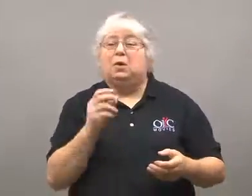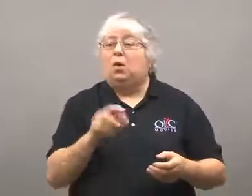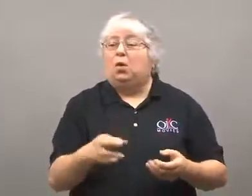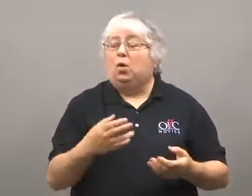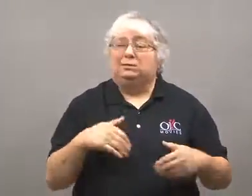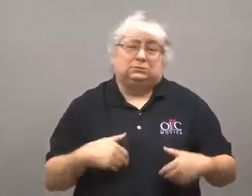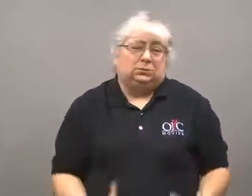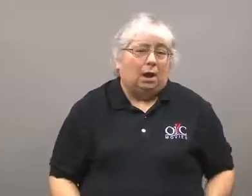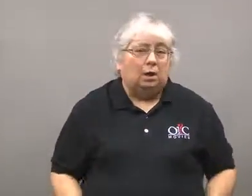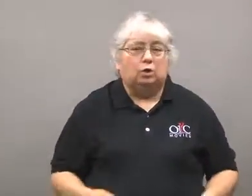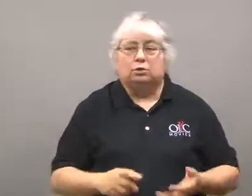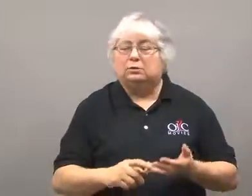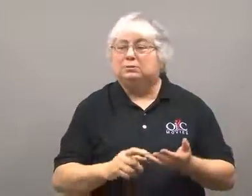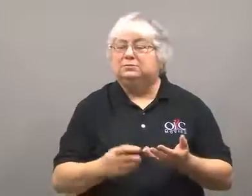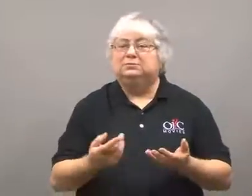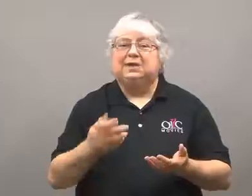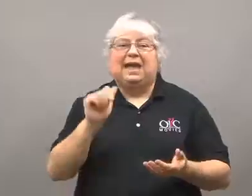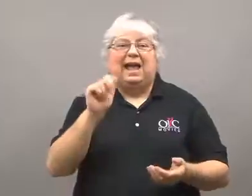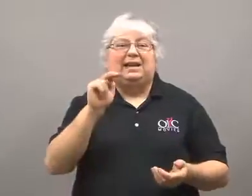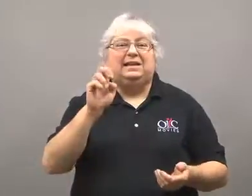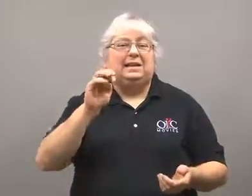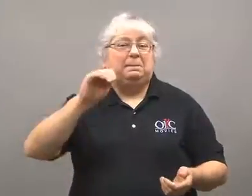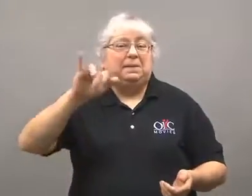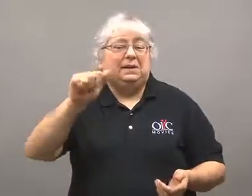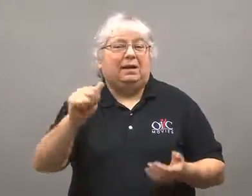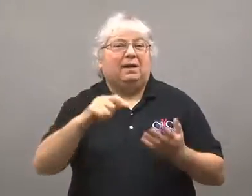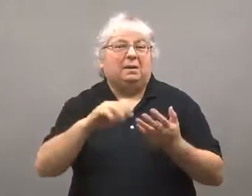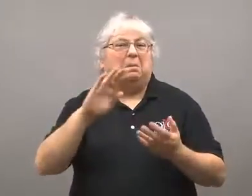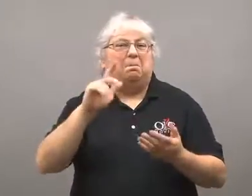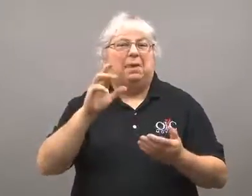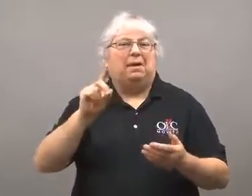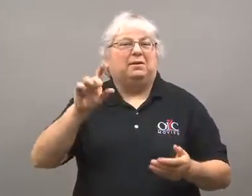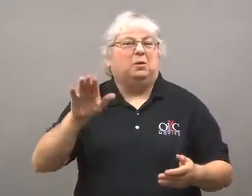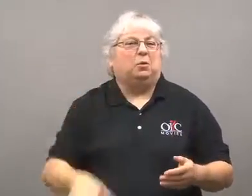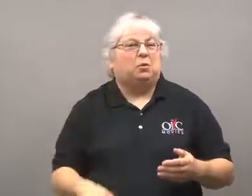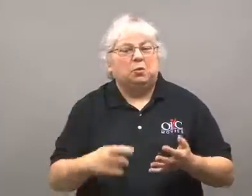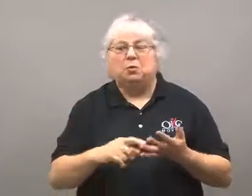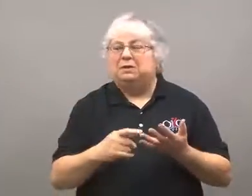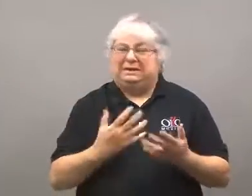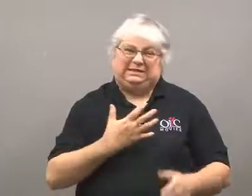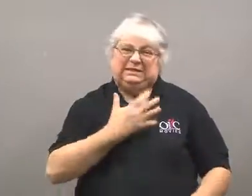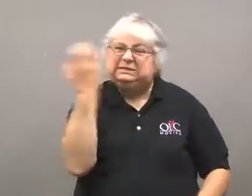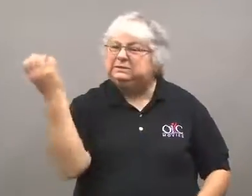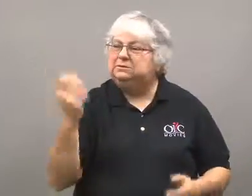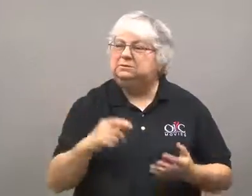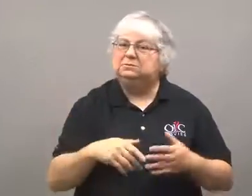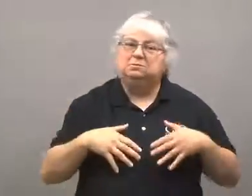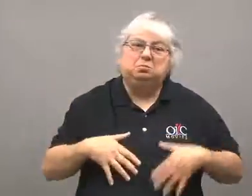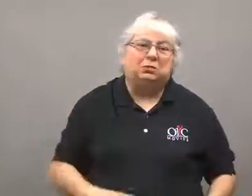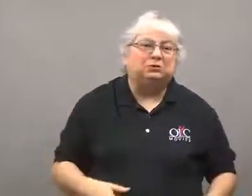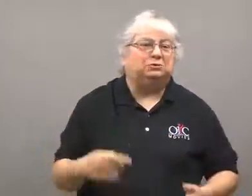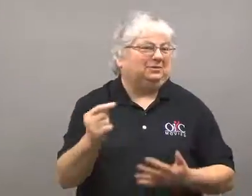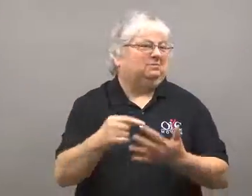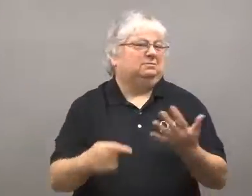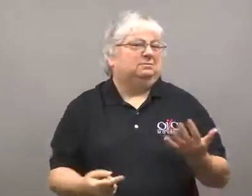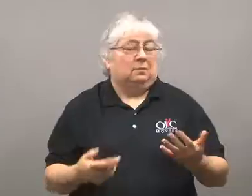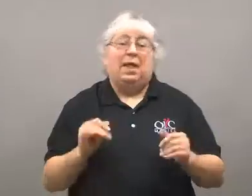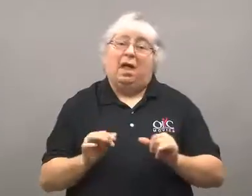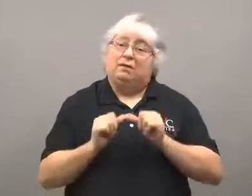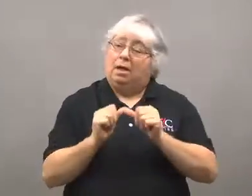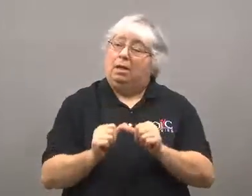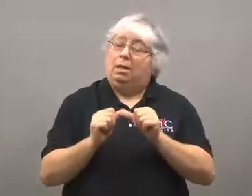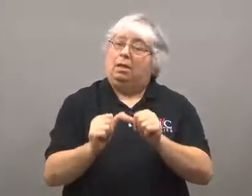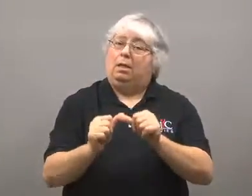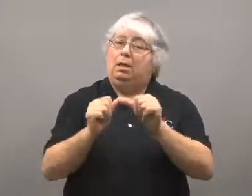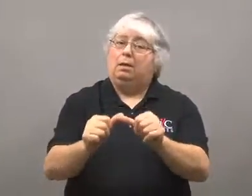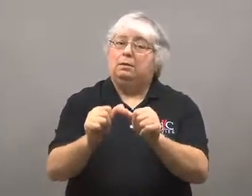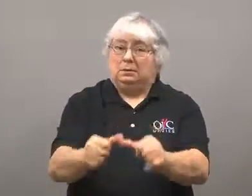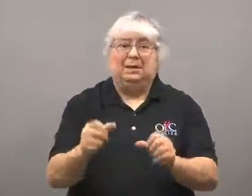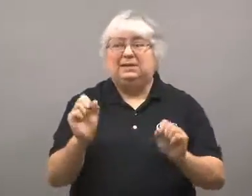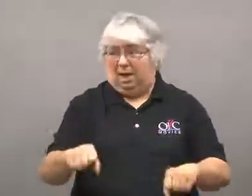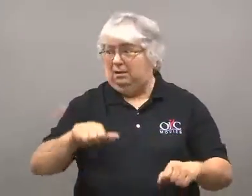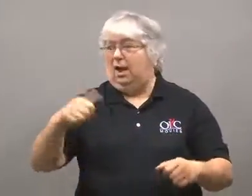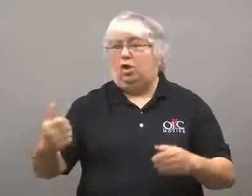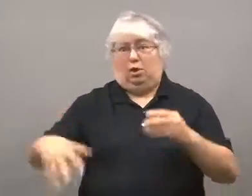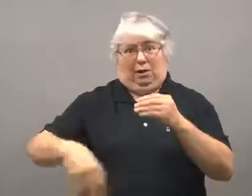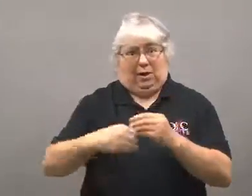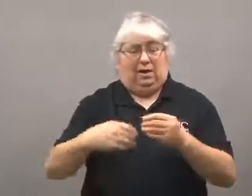fatigue, anemia, irritability and depression, and others.